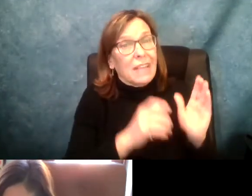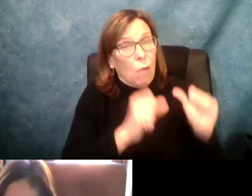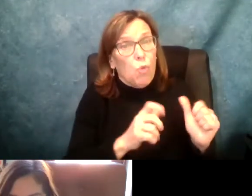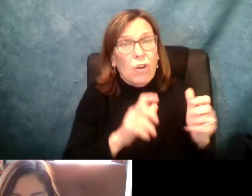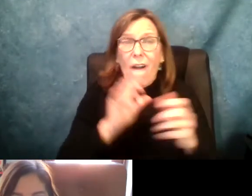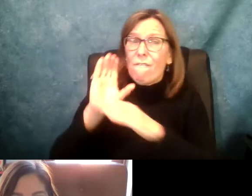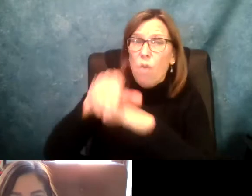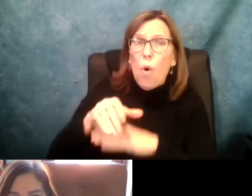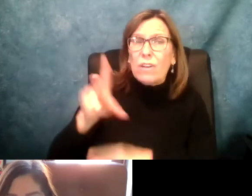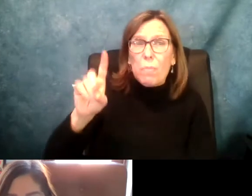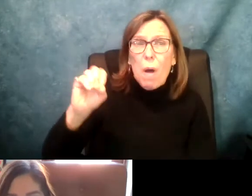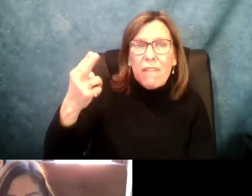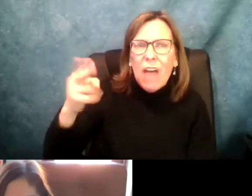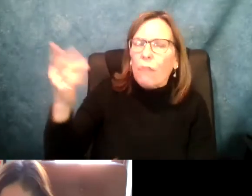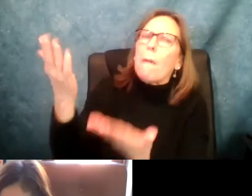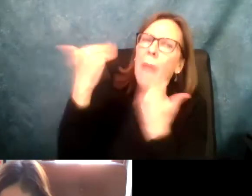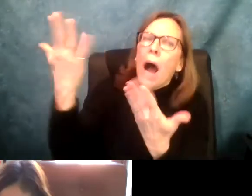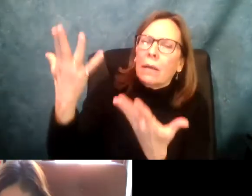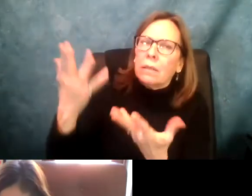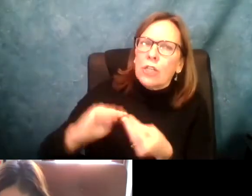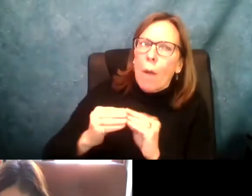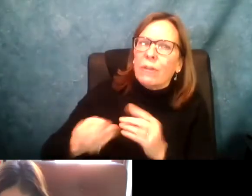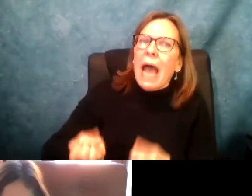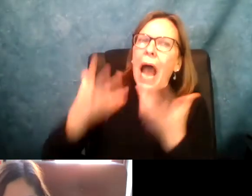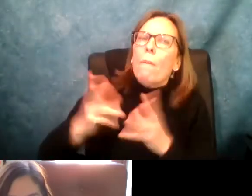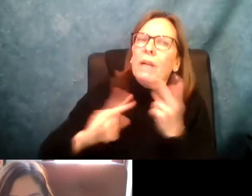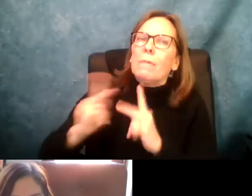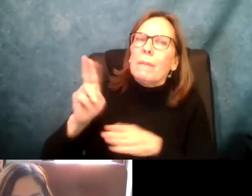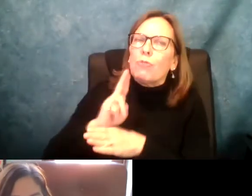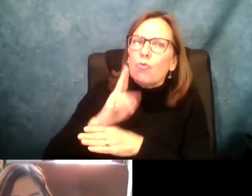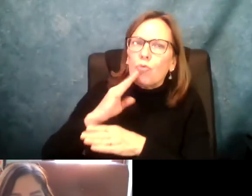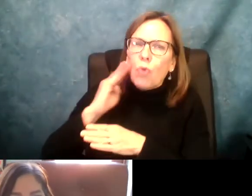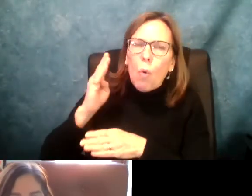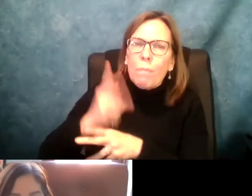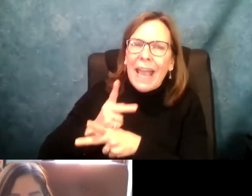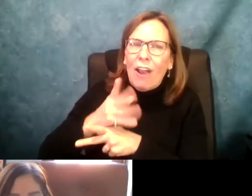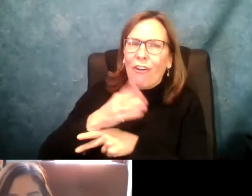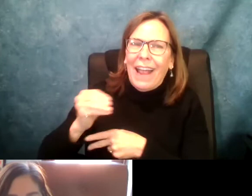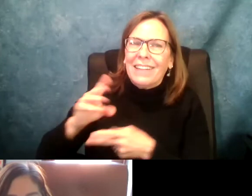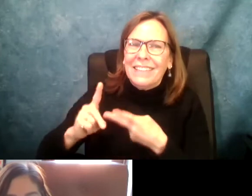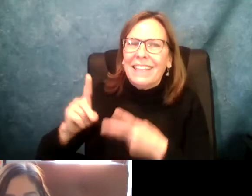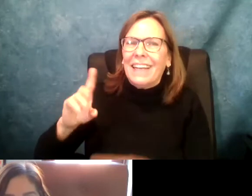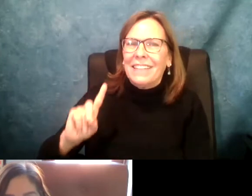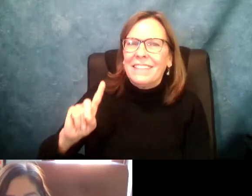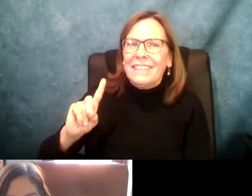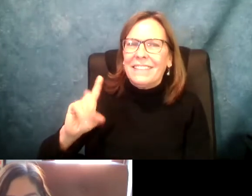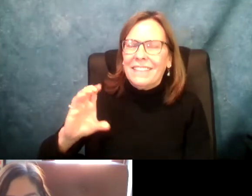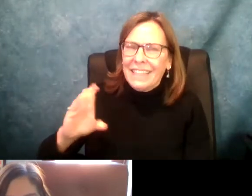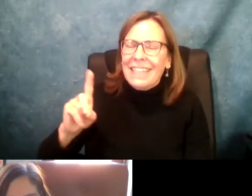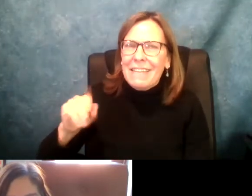is actually out there by introducing legislation that would force the Department of Health. Tell us, how many